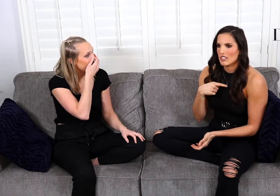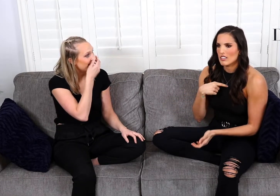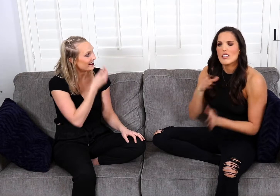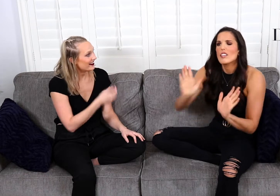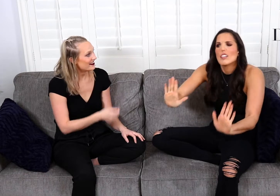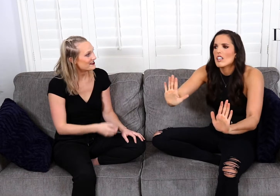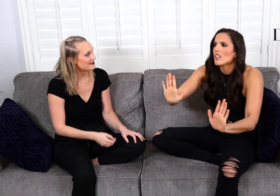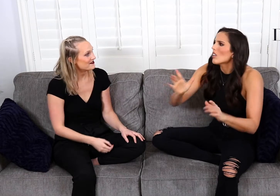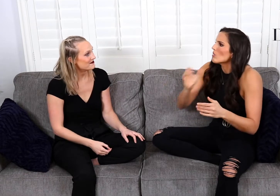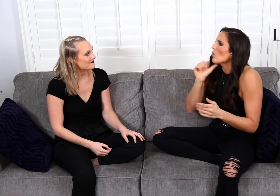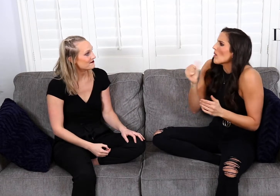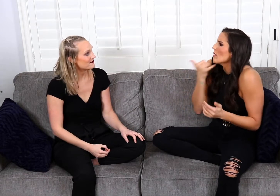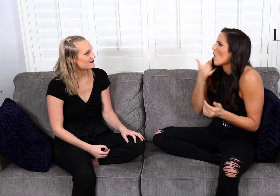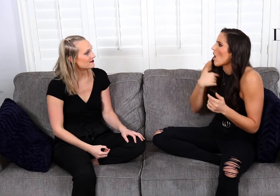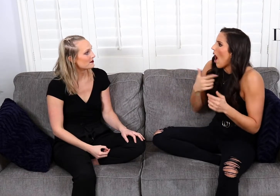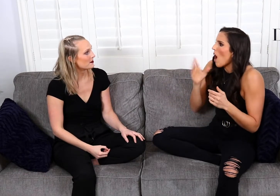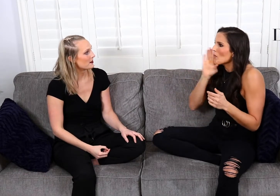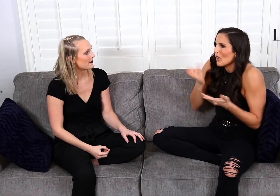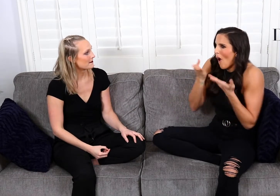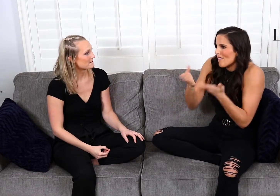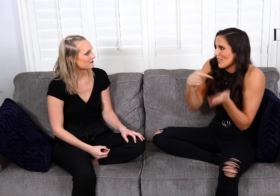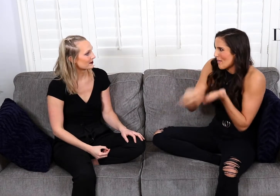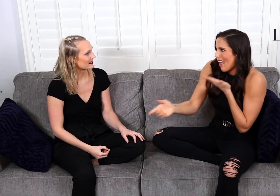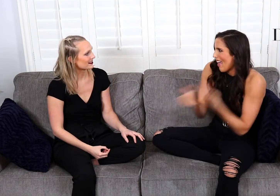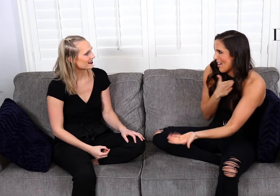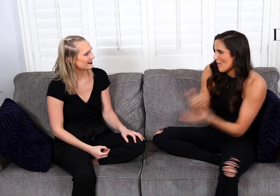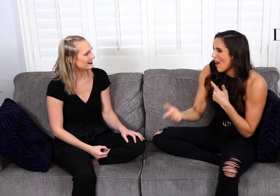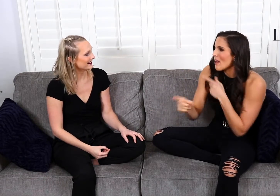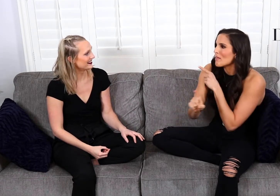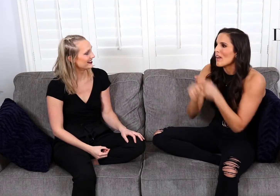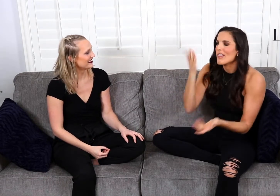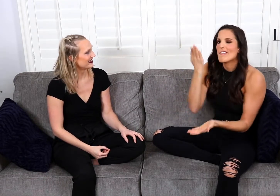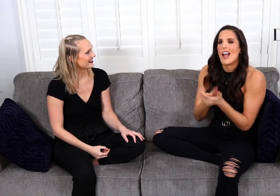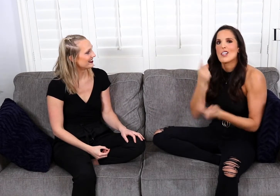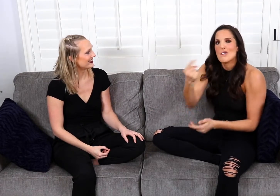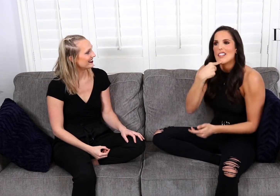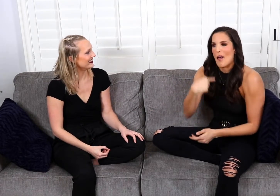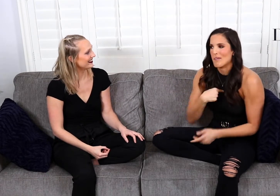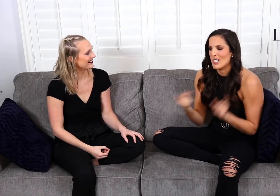Wait, no, don't get me wrong, like I will offer to pay regardless, but the fact that he